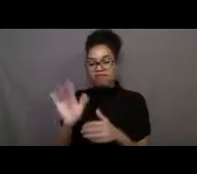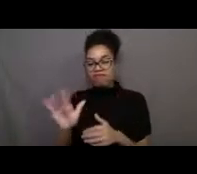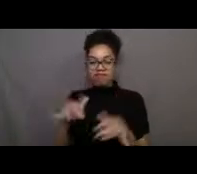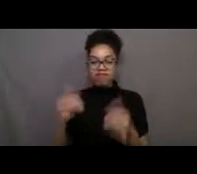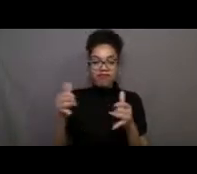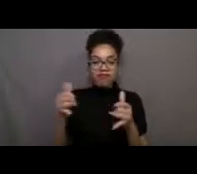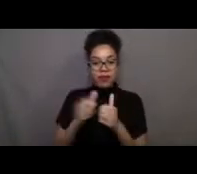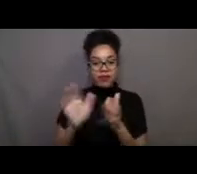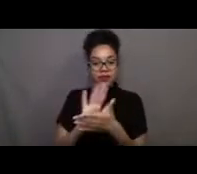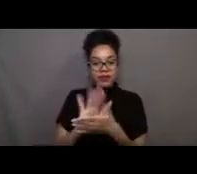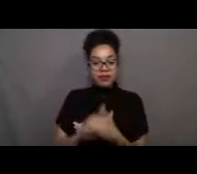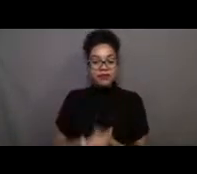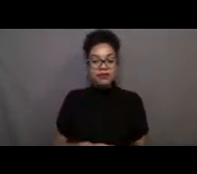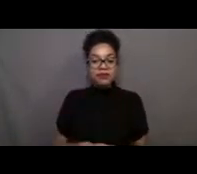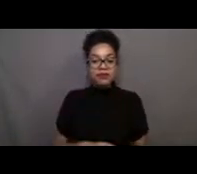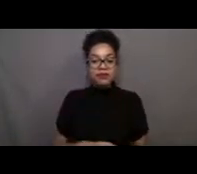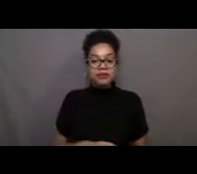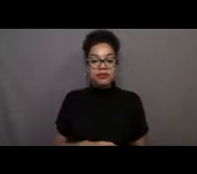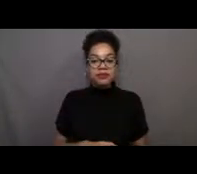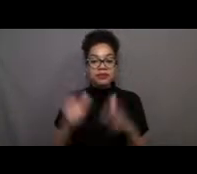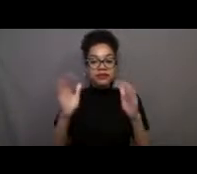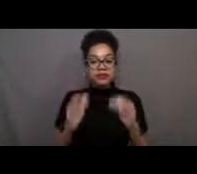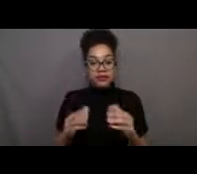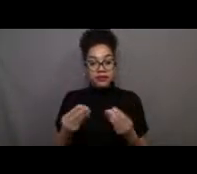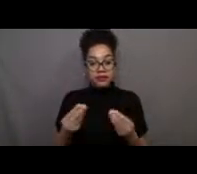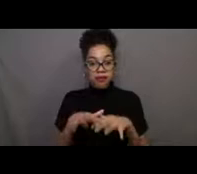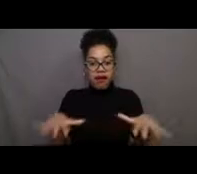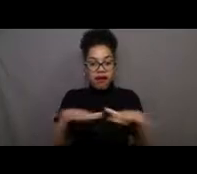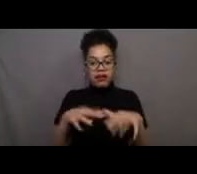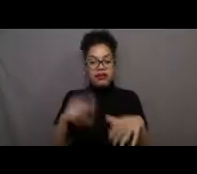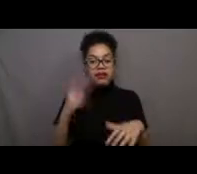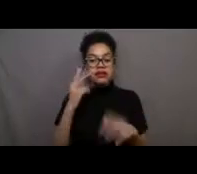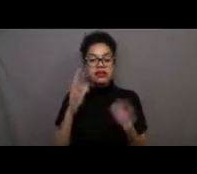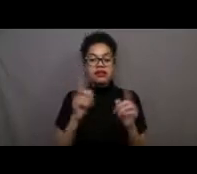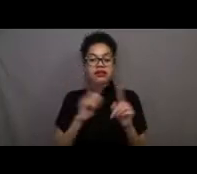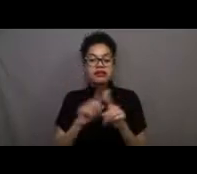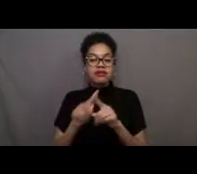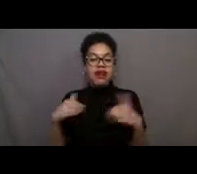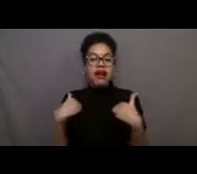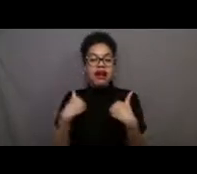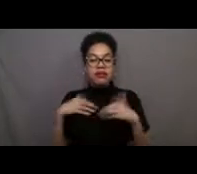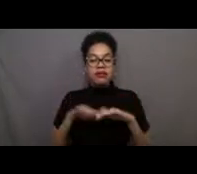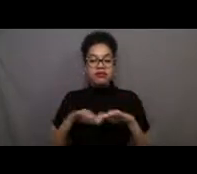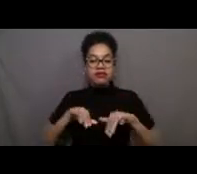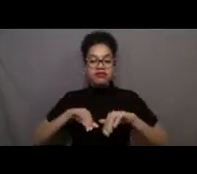Down here in the benthic layer, we can also see a lot of animals that look very different from ourselves. Going to a different dive,